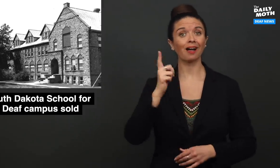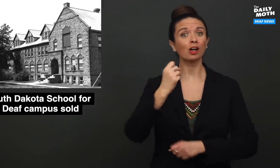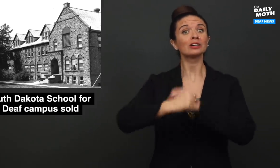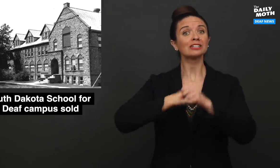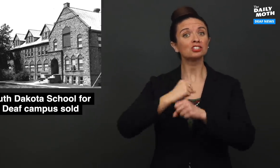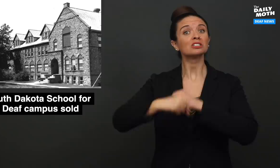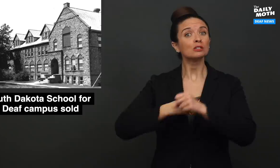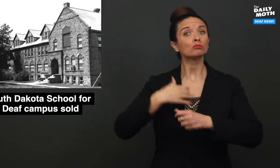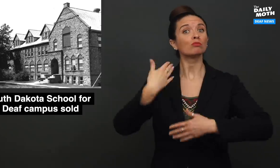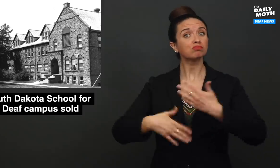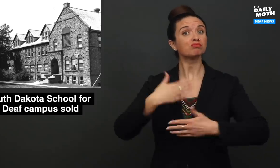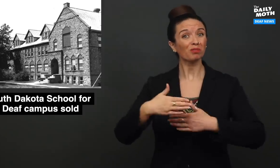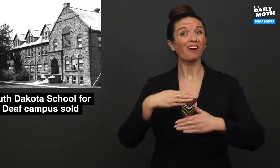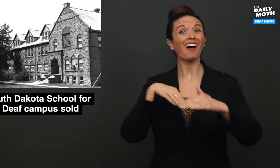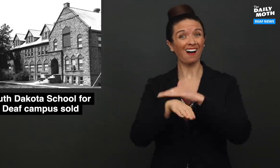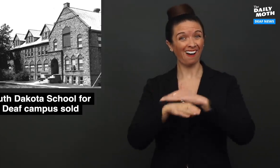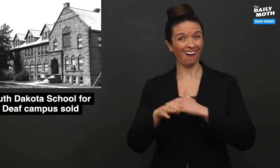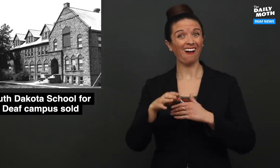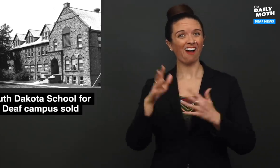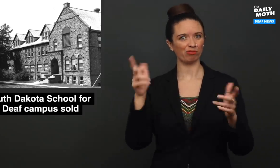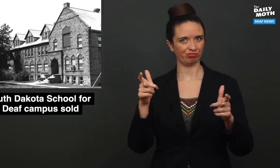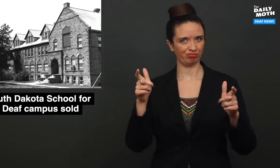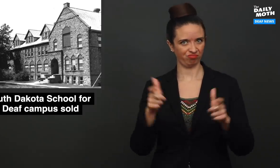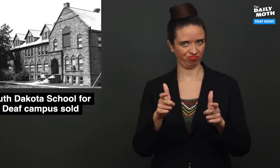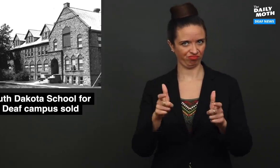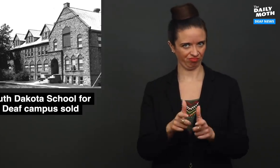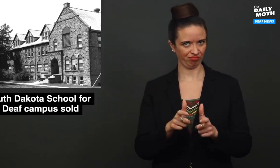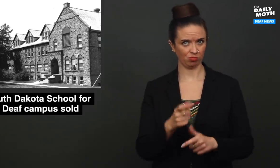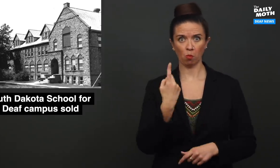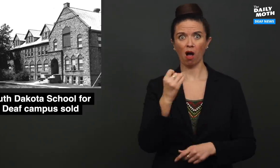In later decades, enrollment started to dwindle.